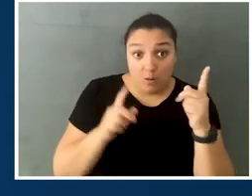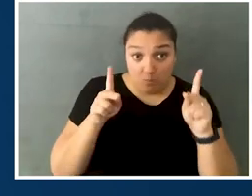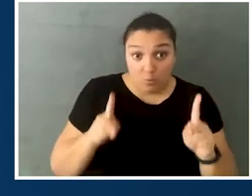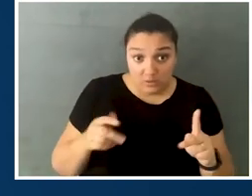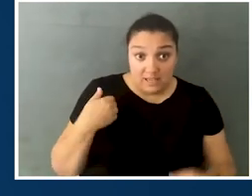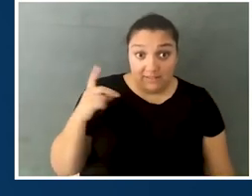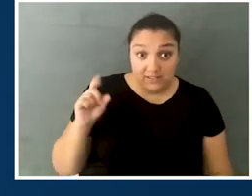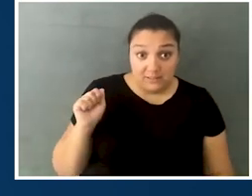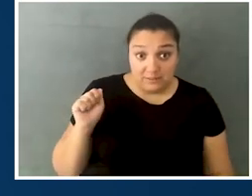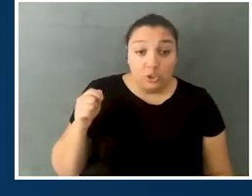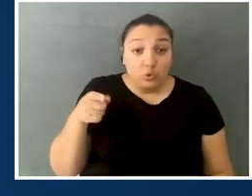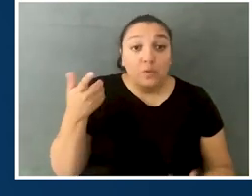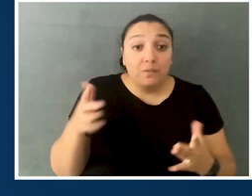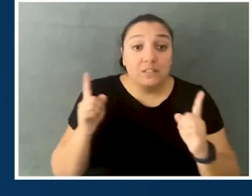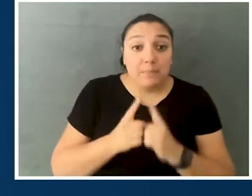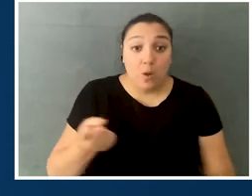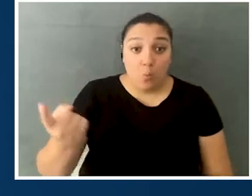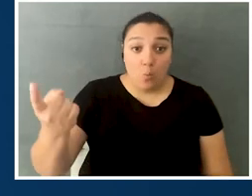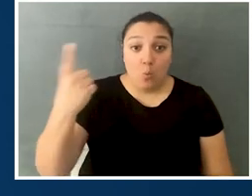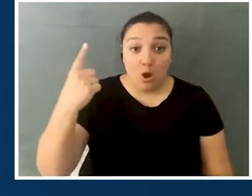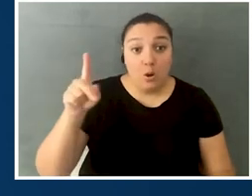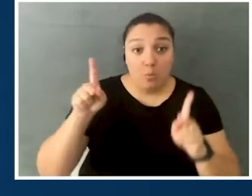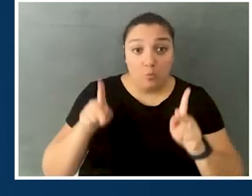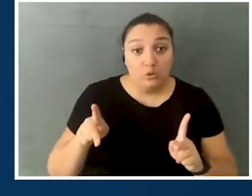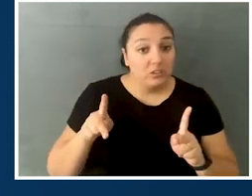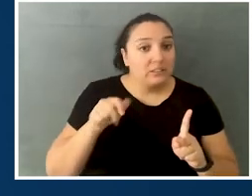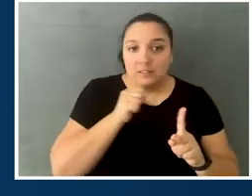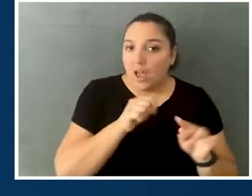you've met one person, right? Like, an accommodation is going to be